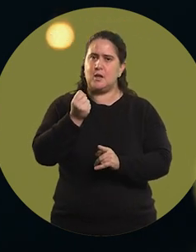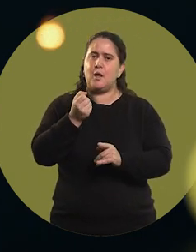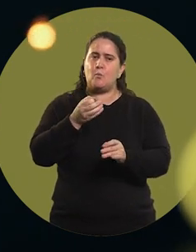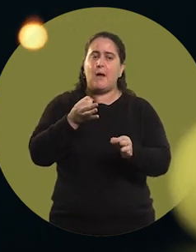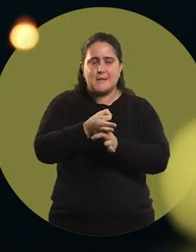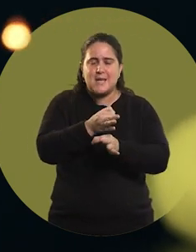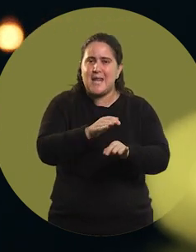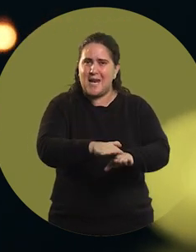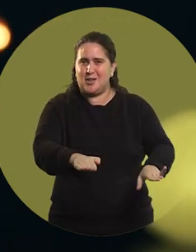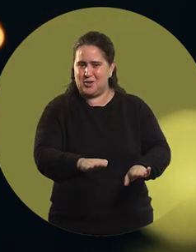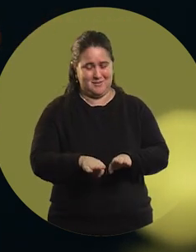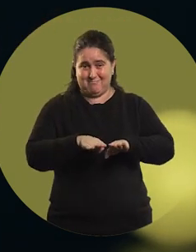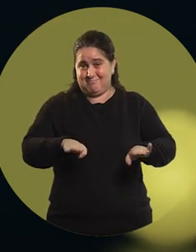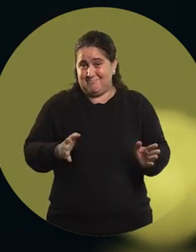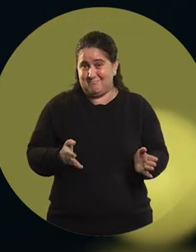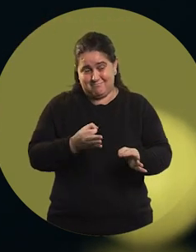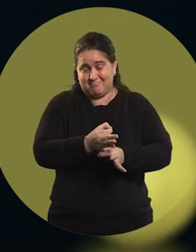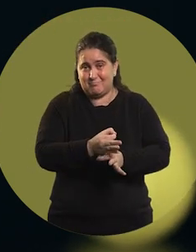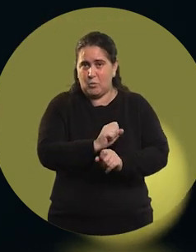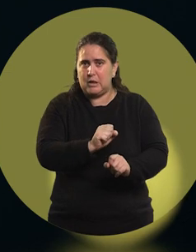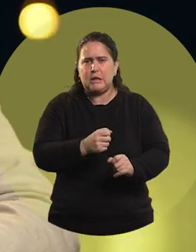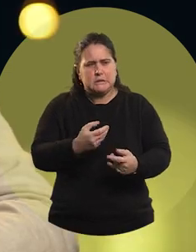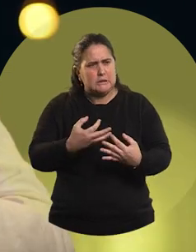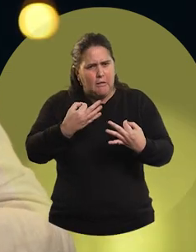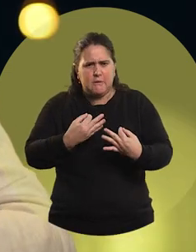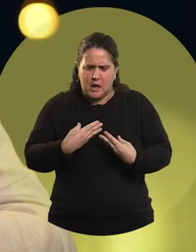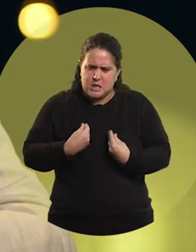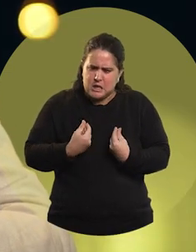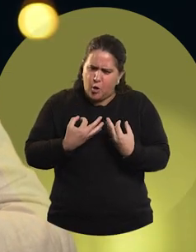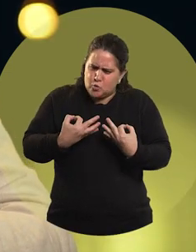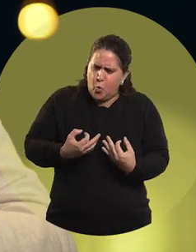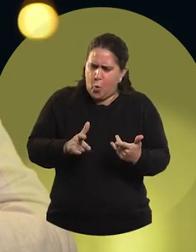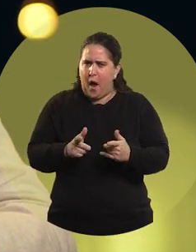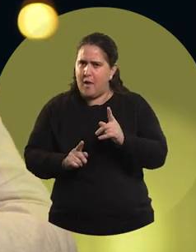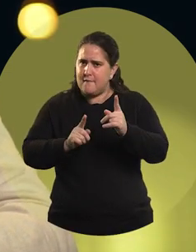transmitted to children from an early age. It's okay to feel insecure,